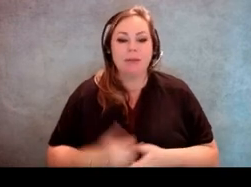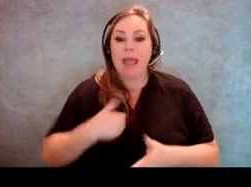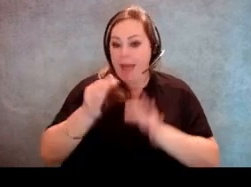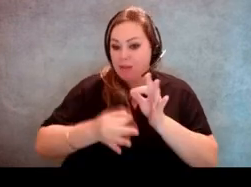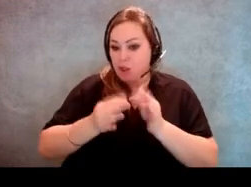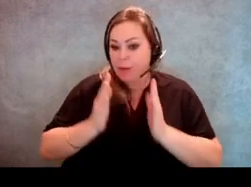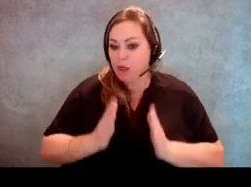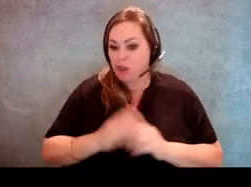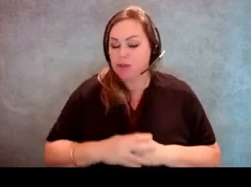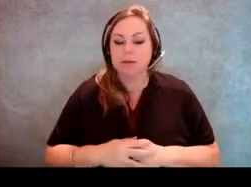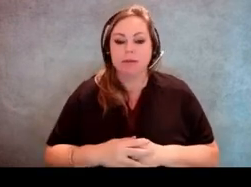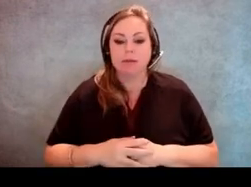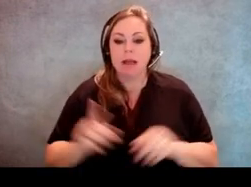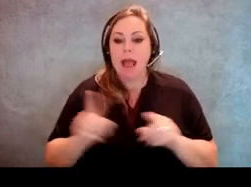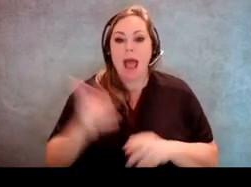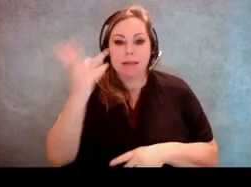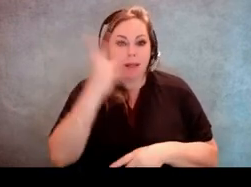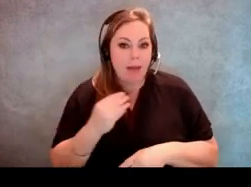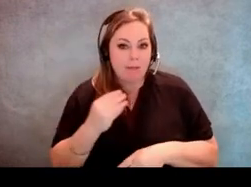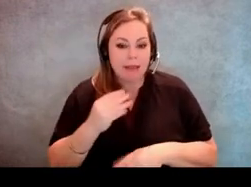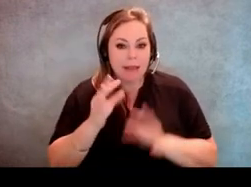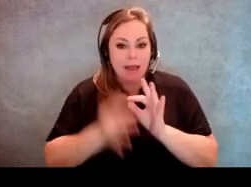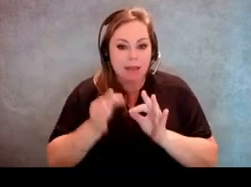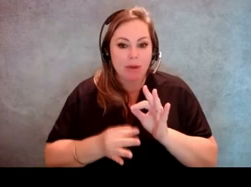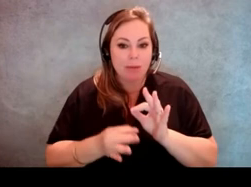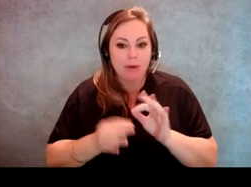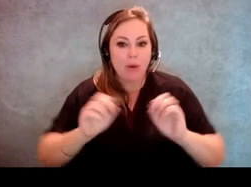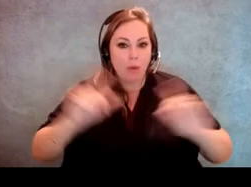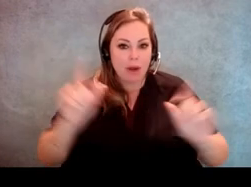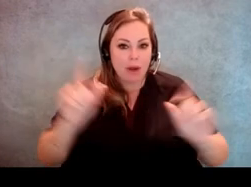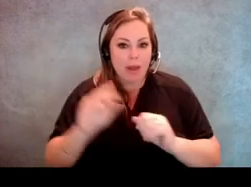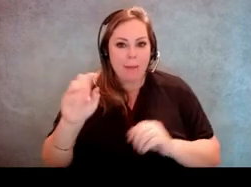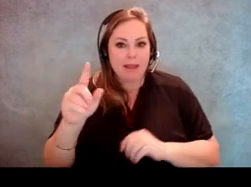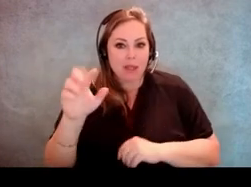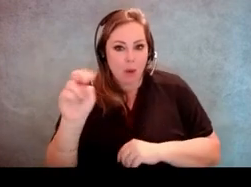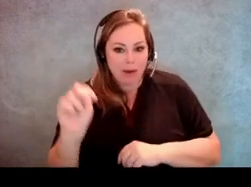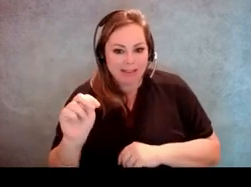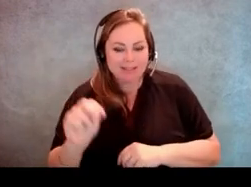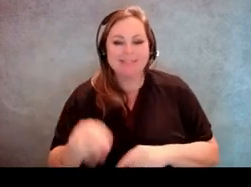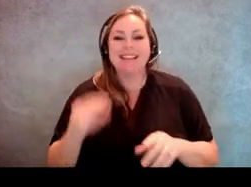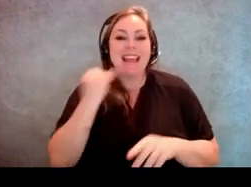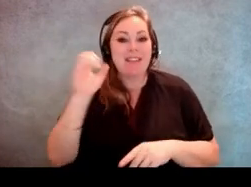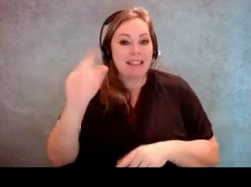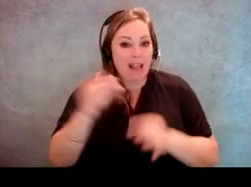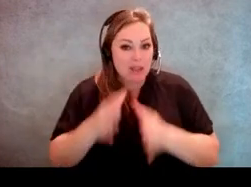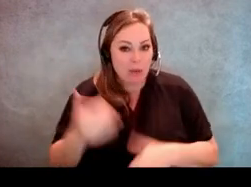So we have a lovely window here with Ms. Lauren. If someone has an ASL interpreter,